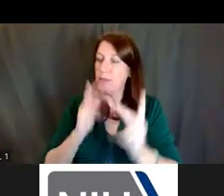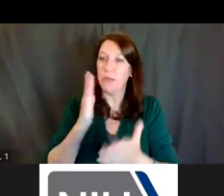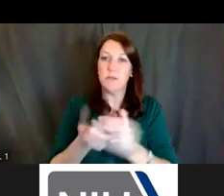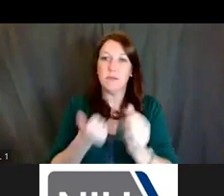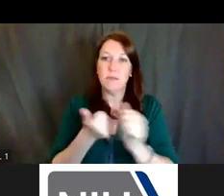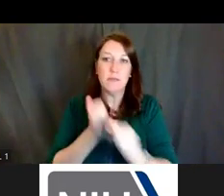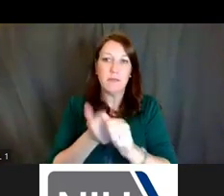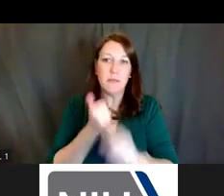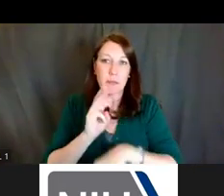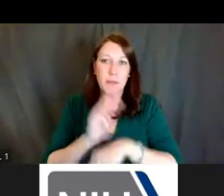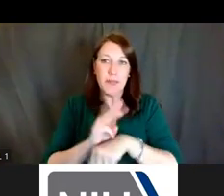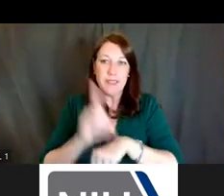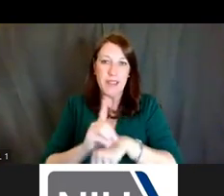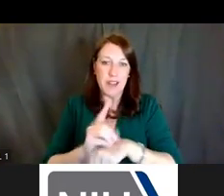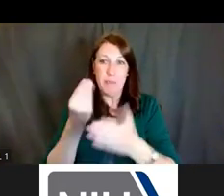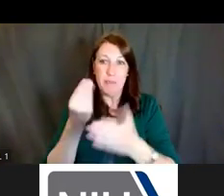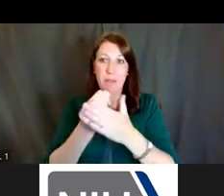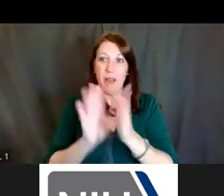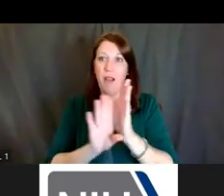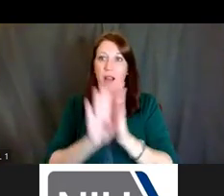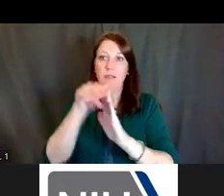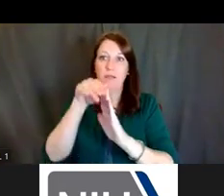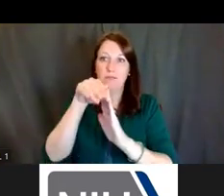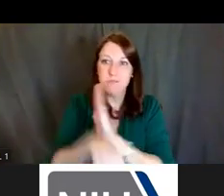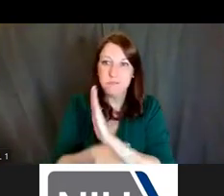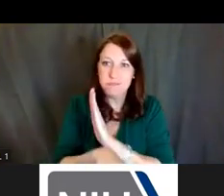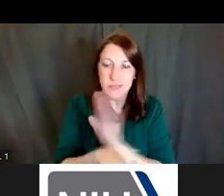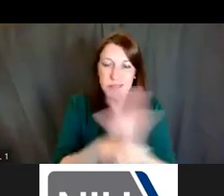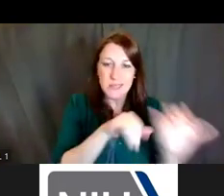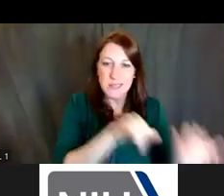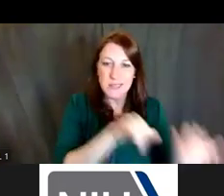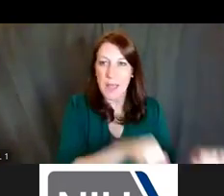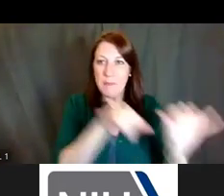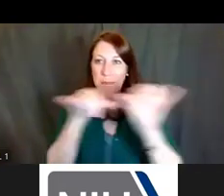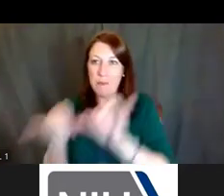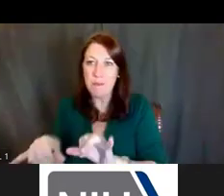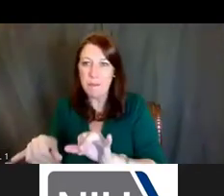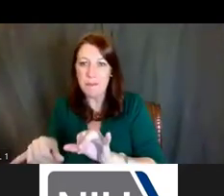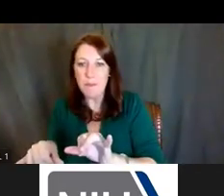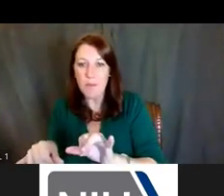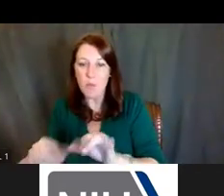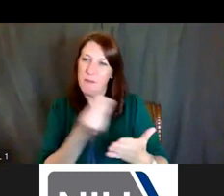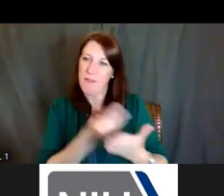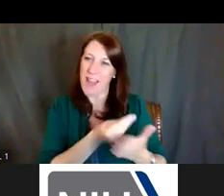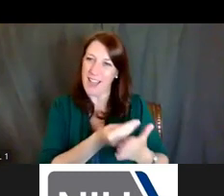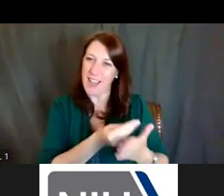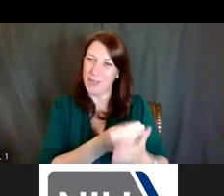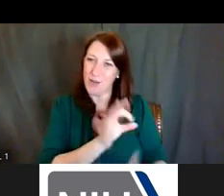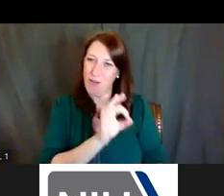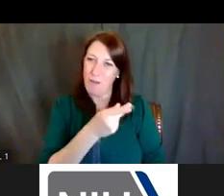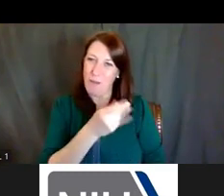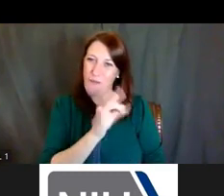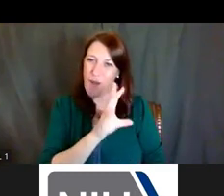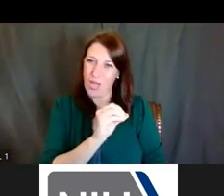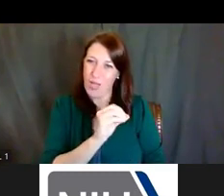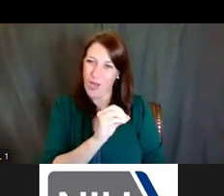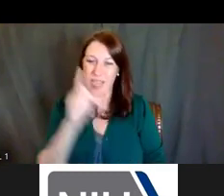So just like that, in our financial portfolios, we should be thinking about our funding portfolios in the same way.